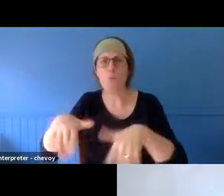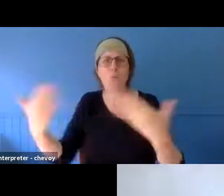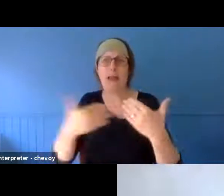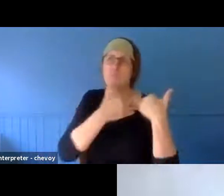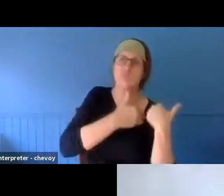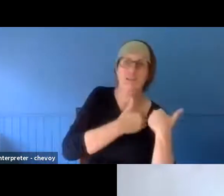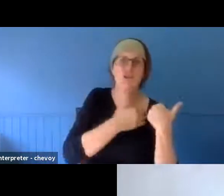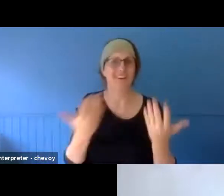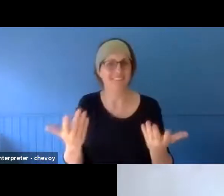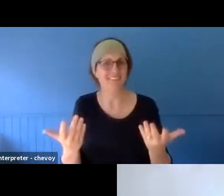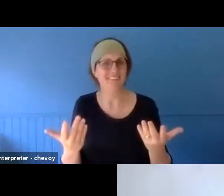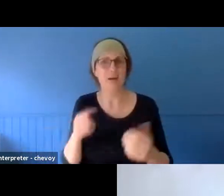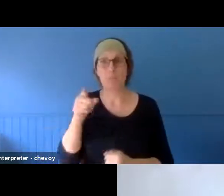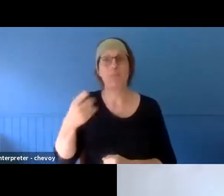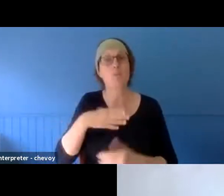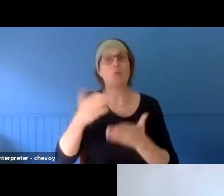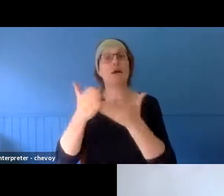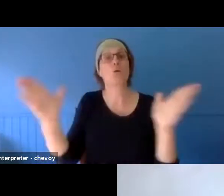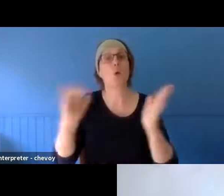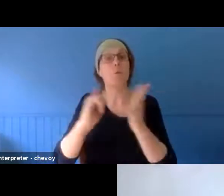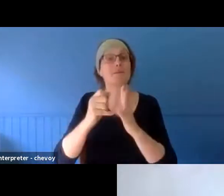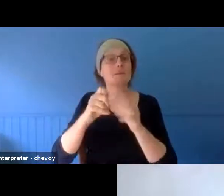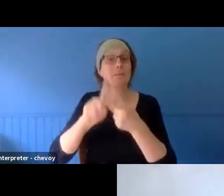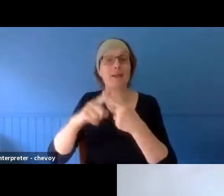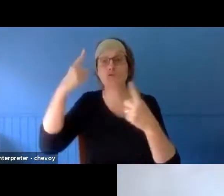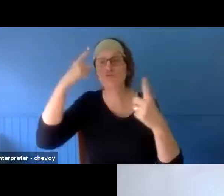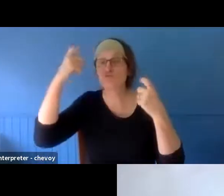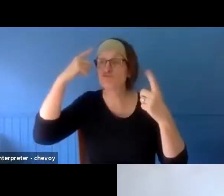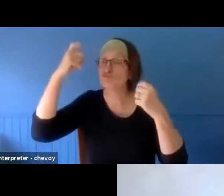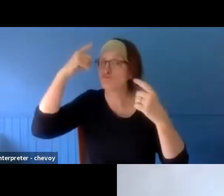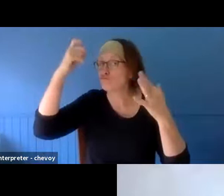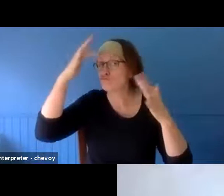see what came up and where that would go and not to have to - how